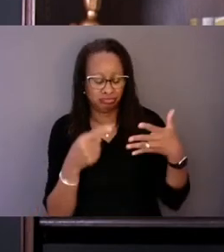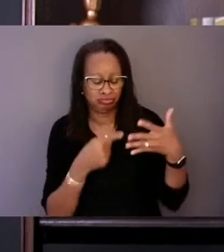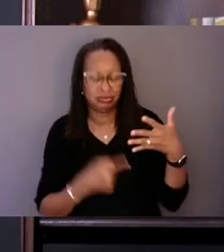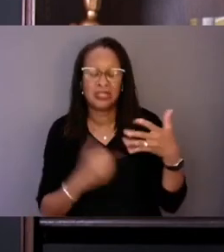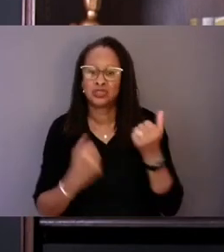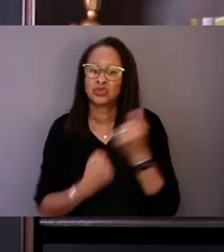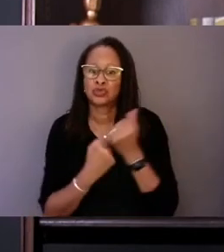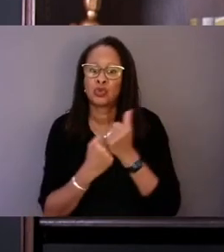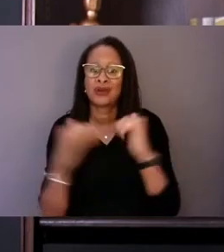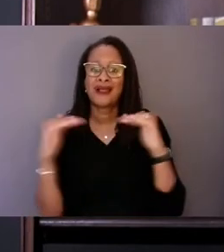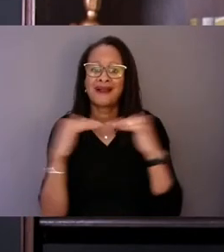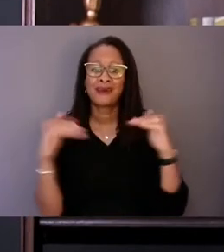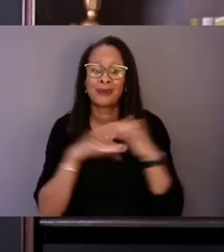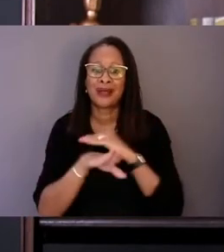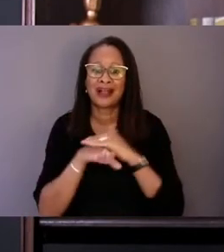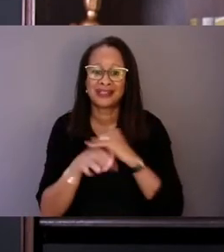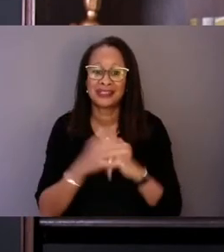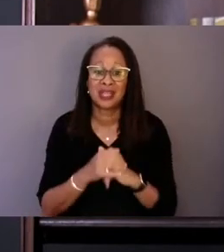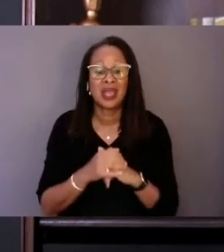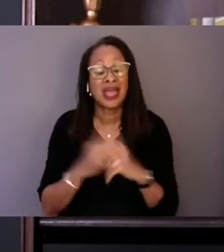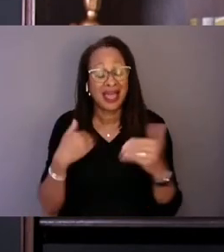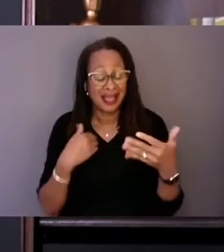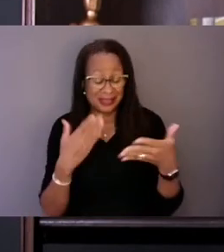It includes provisions to train a diverse workforce